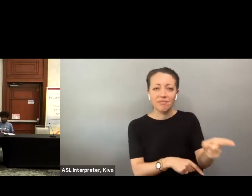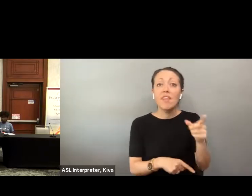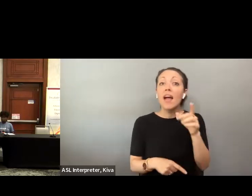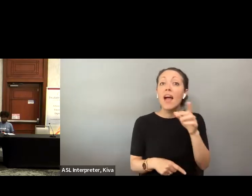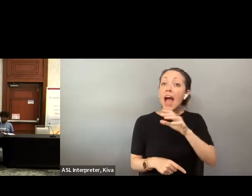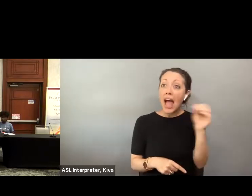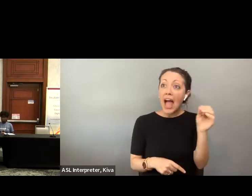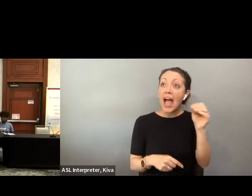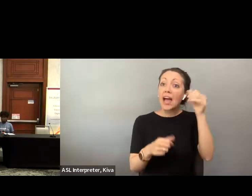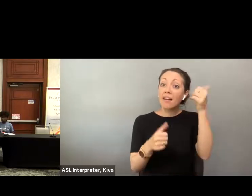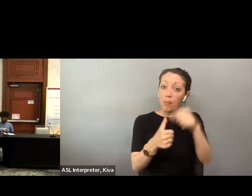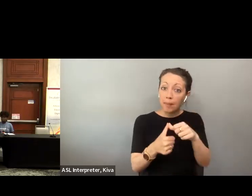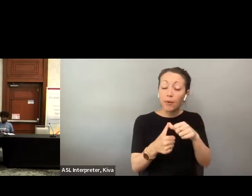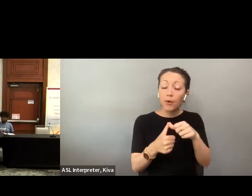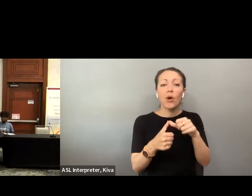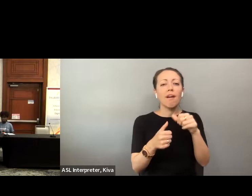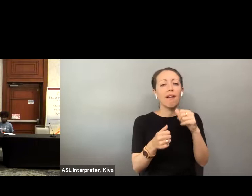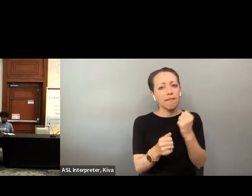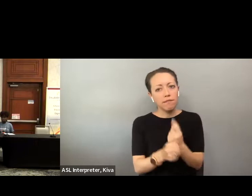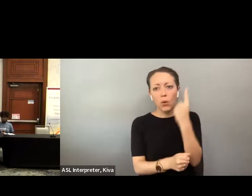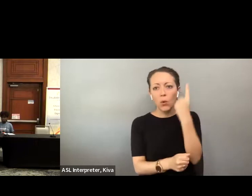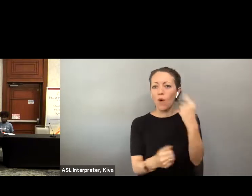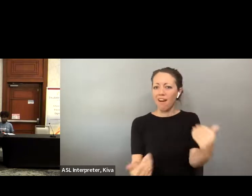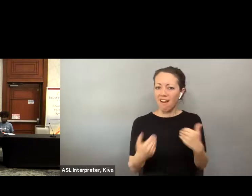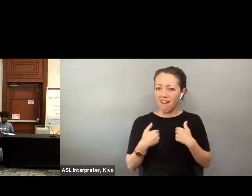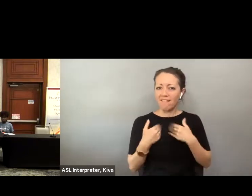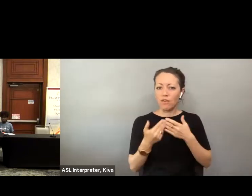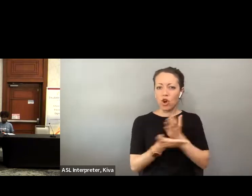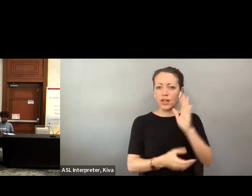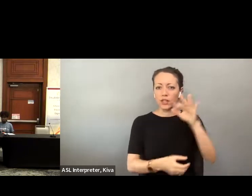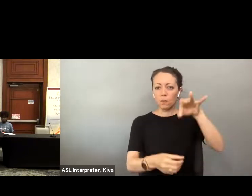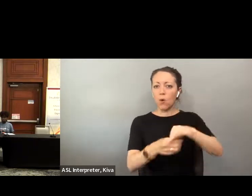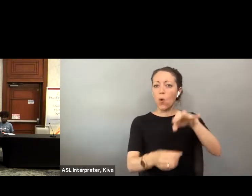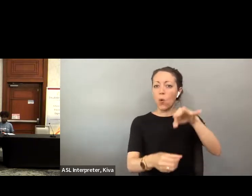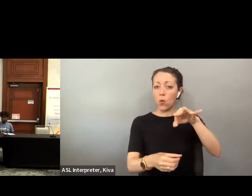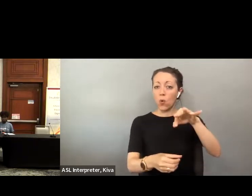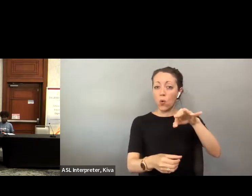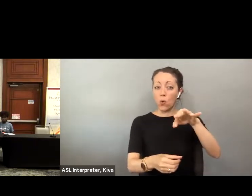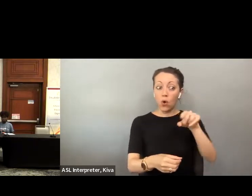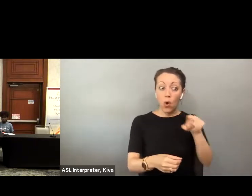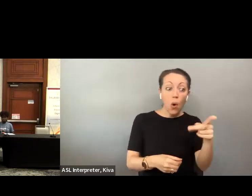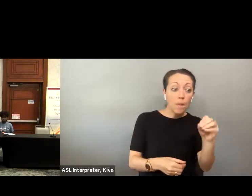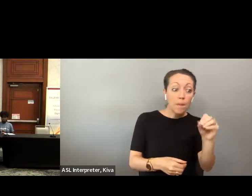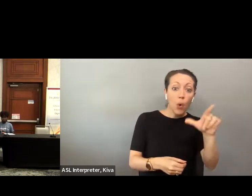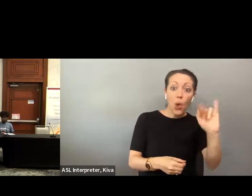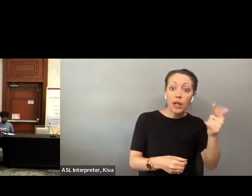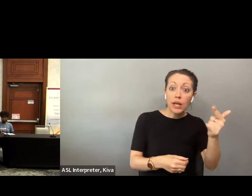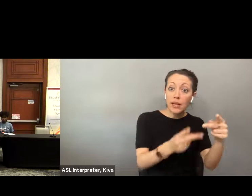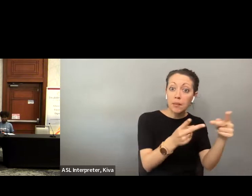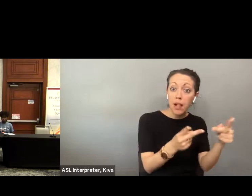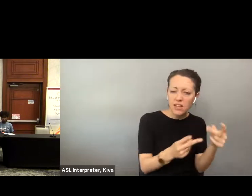of the important things we need to keep in mind is the general I think one of the important things we need to keep in mind is that the general public have the right to vote either at the poll or vote by absentee ballot. public has the right to vote either at the poll or vote